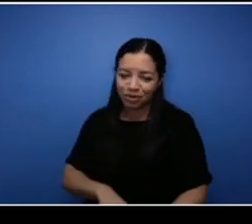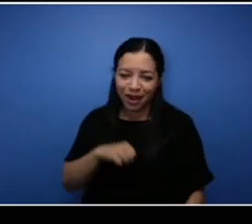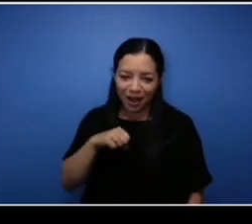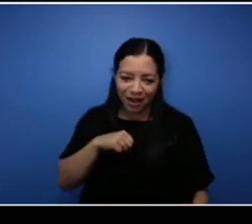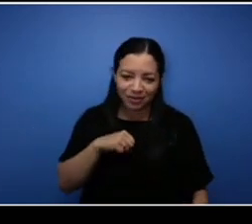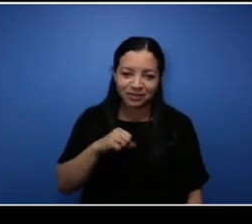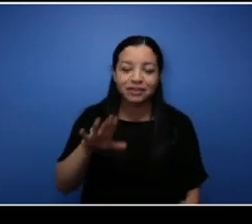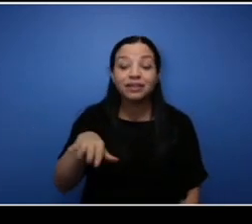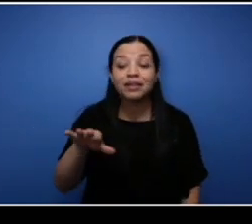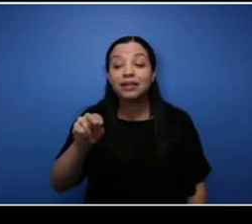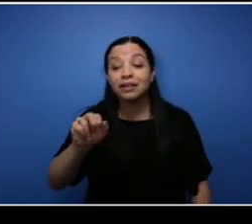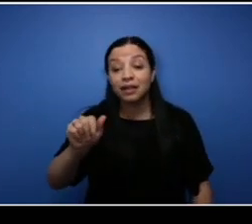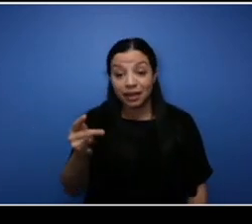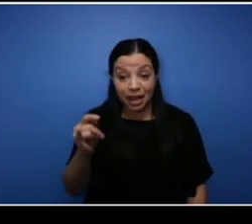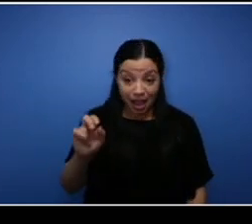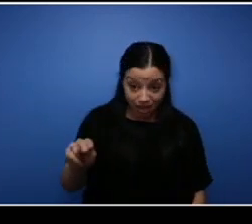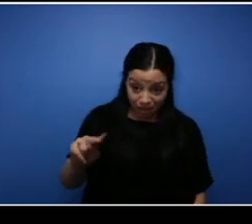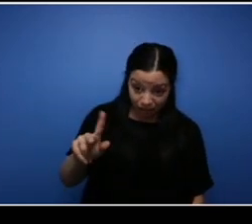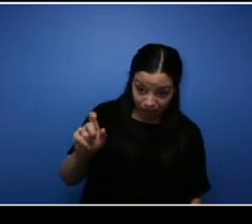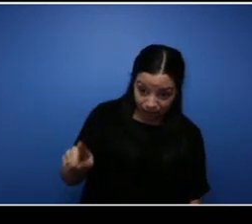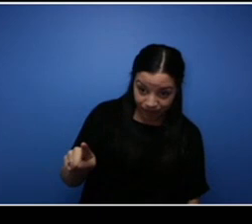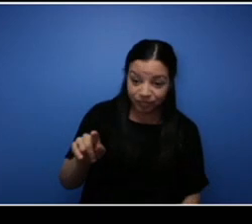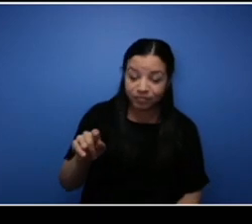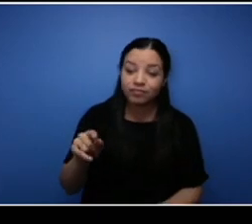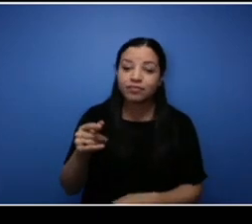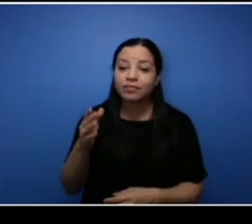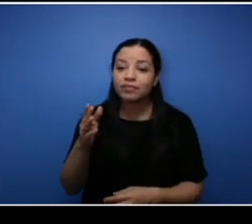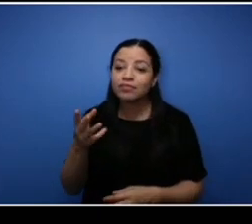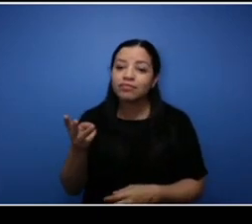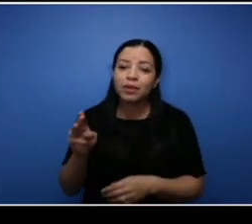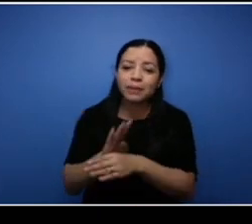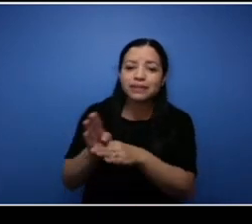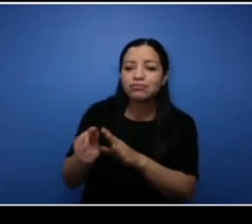you like where what's next for your entrepreneurial journey and where would you like to see your